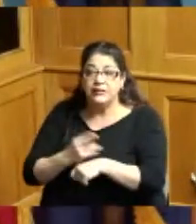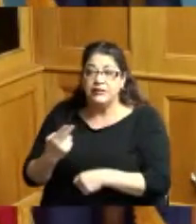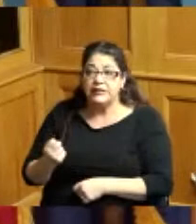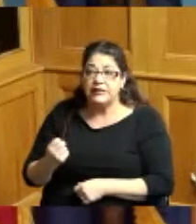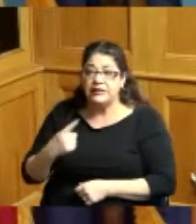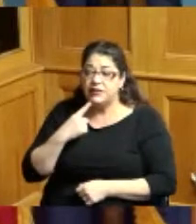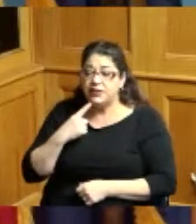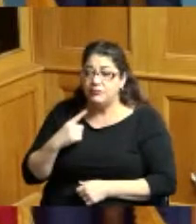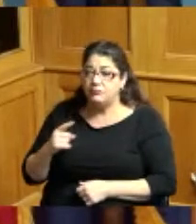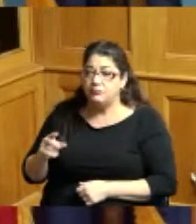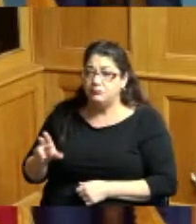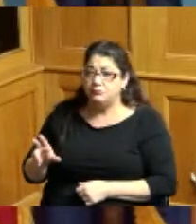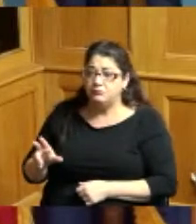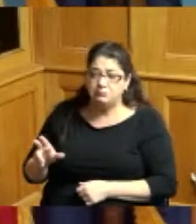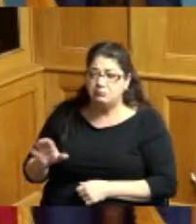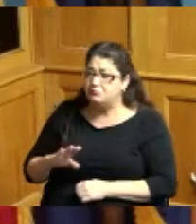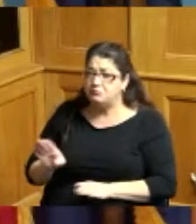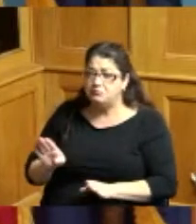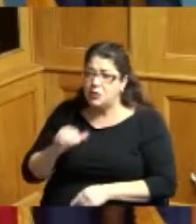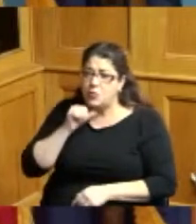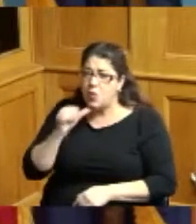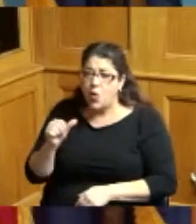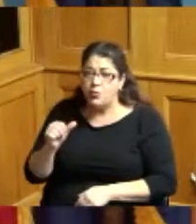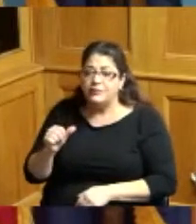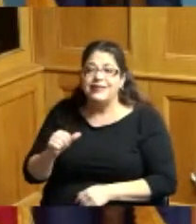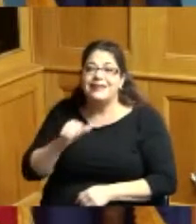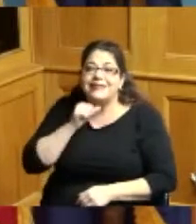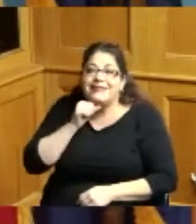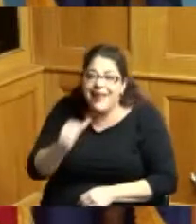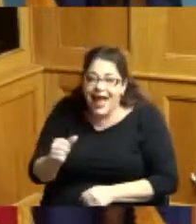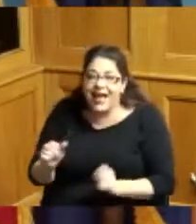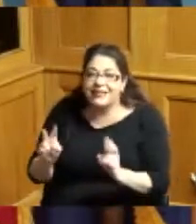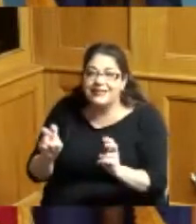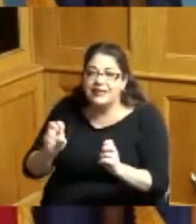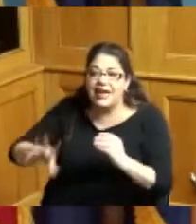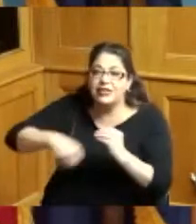me it wouldn't it's not additional money we're putting there you're going to pay this anyway